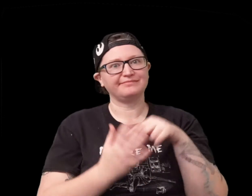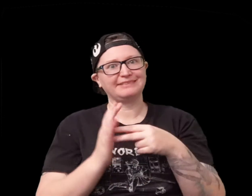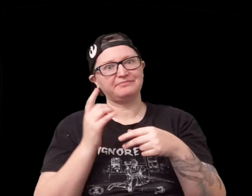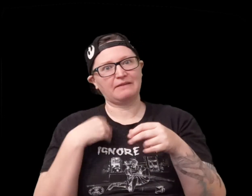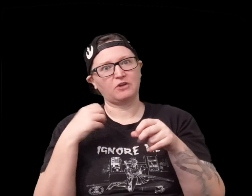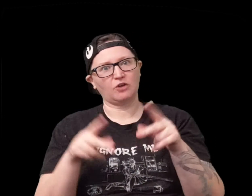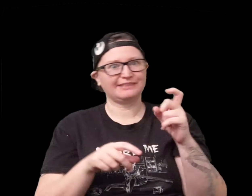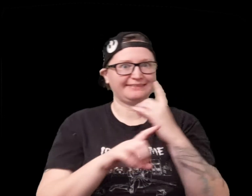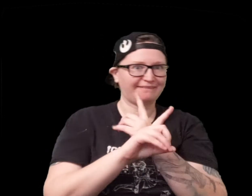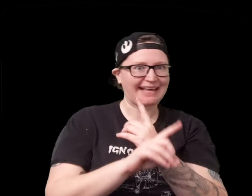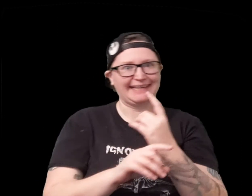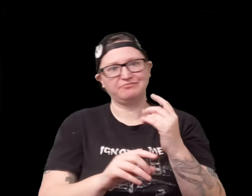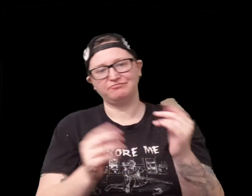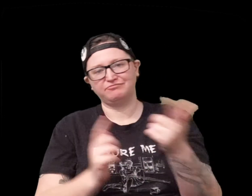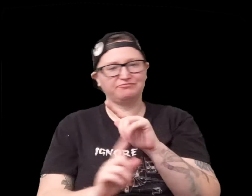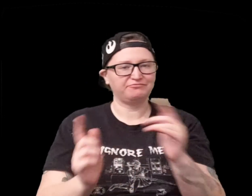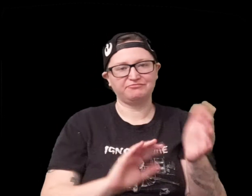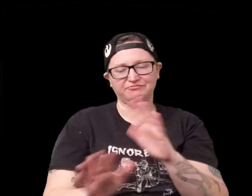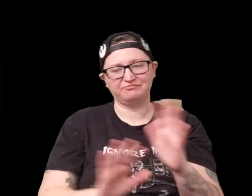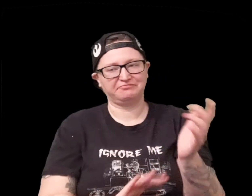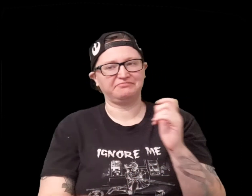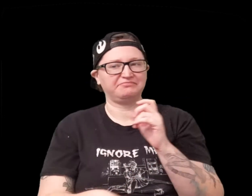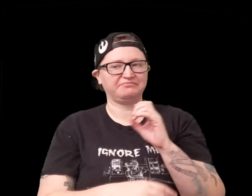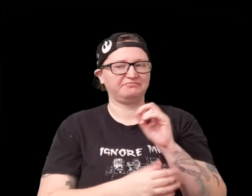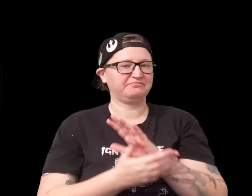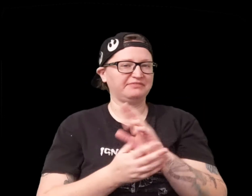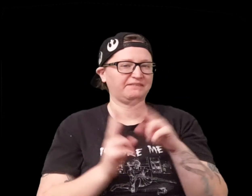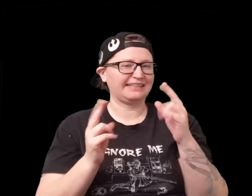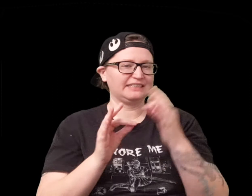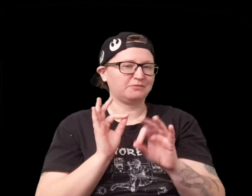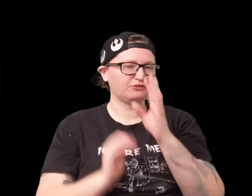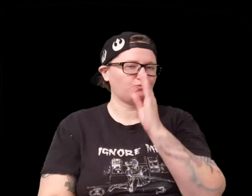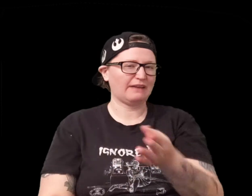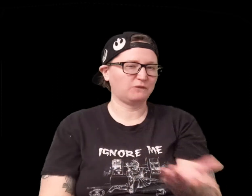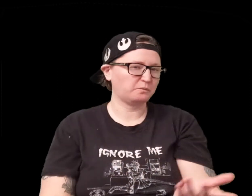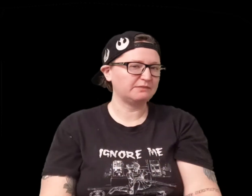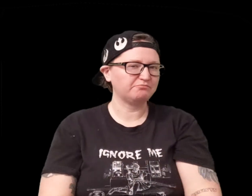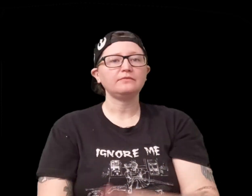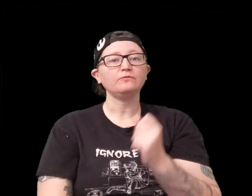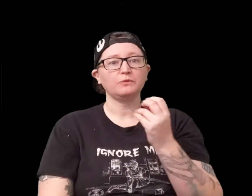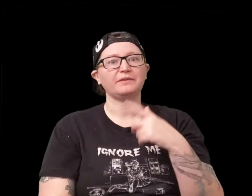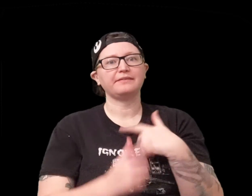you fail then I have the opportunity to defend and so forth so pretty simple straightforward